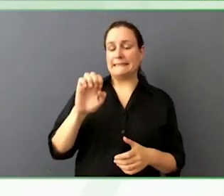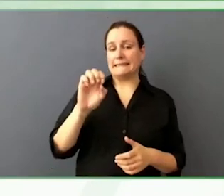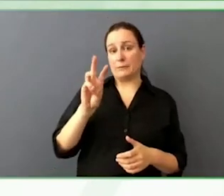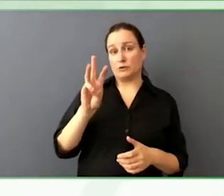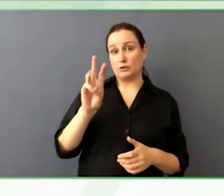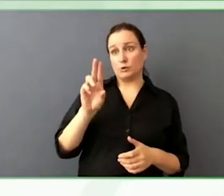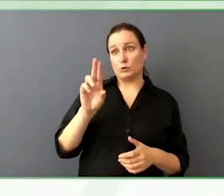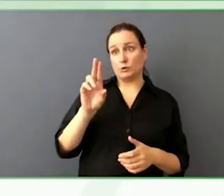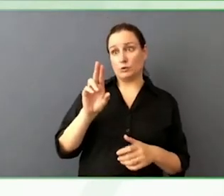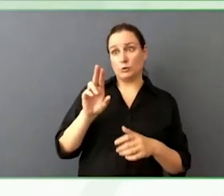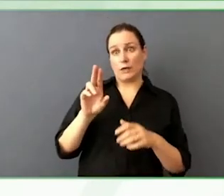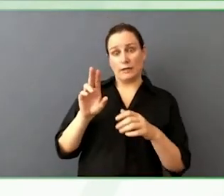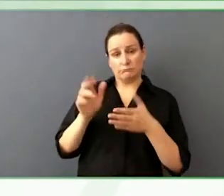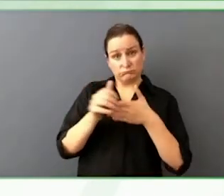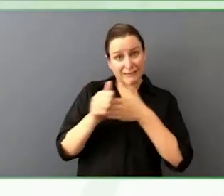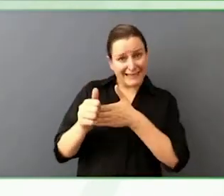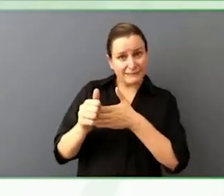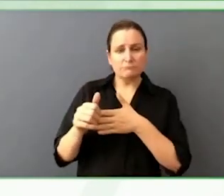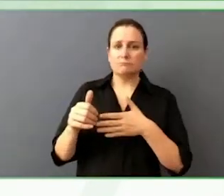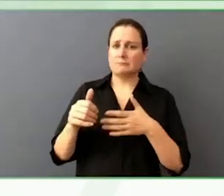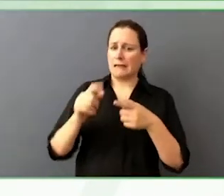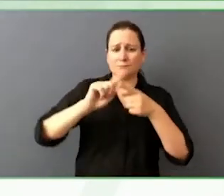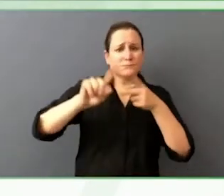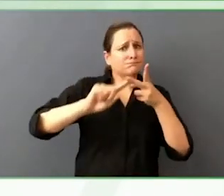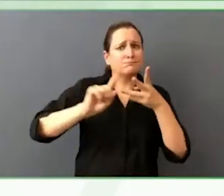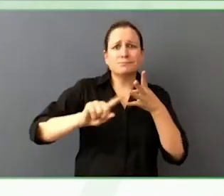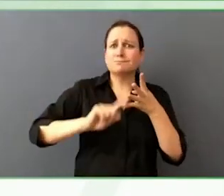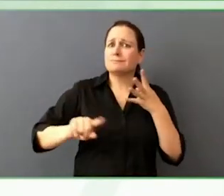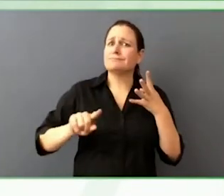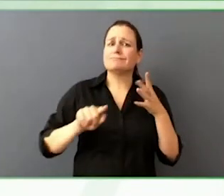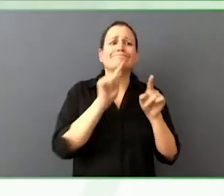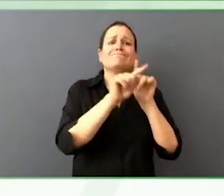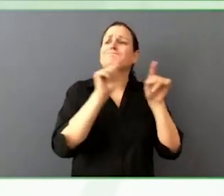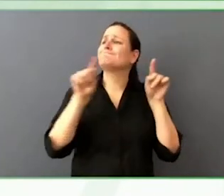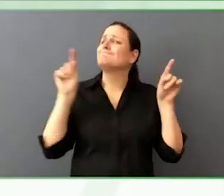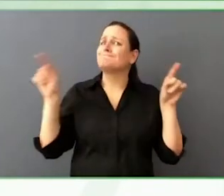I think, there are lots of individual speakers and voices if